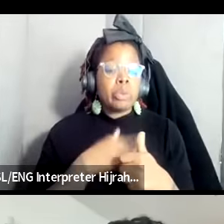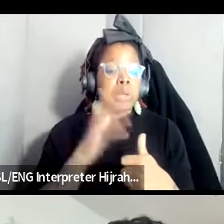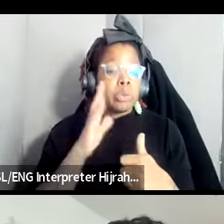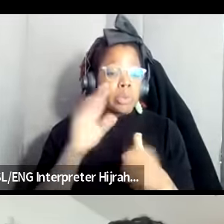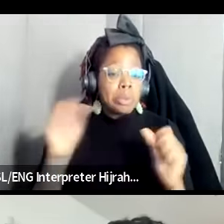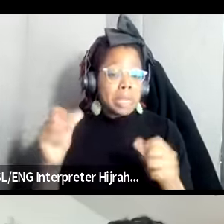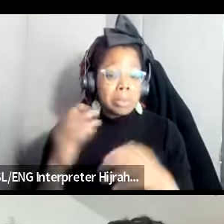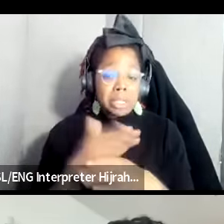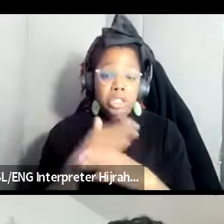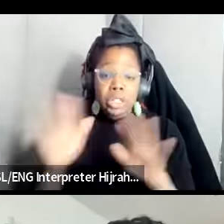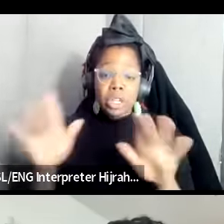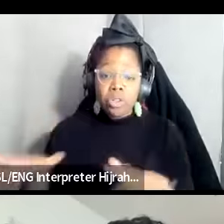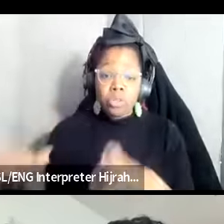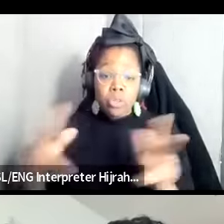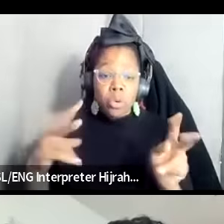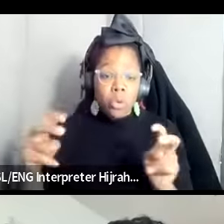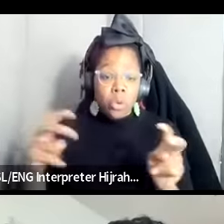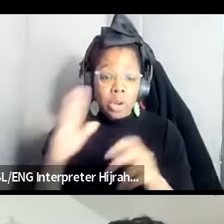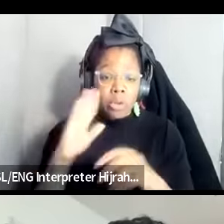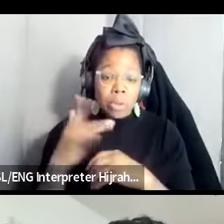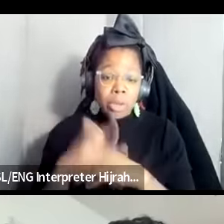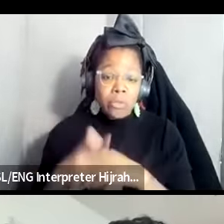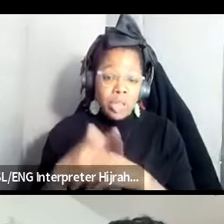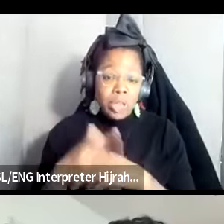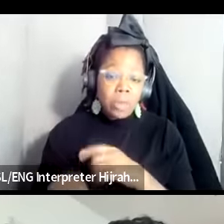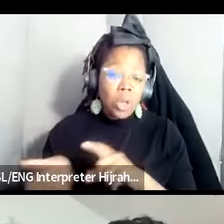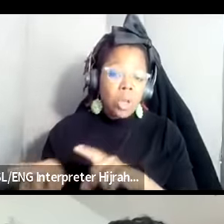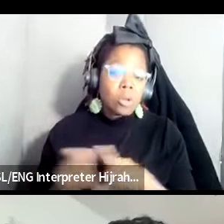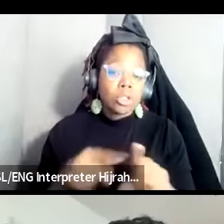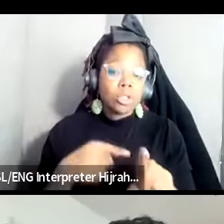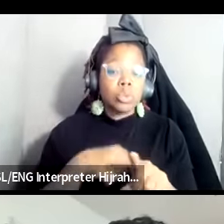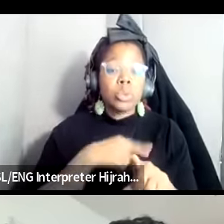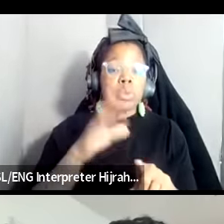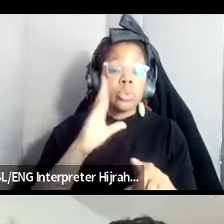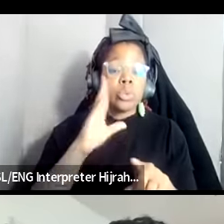recording it will be available as well as we're going to be having some graphic notes that are